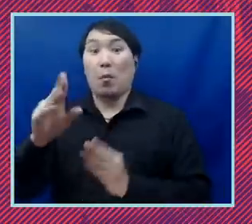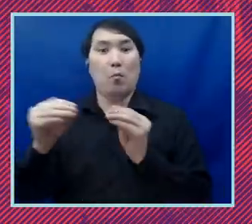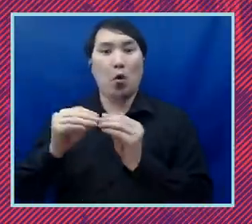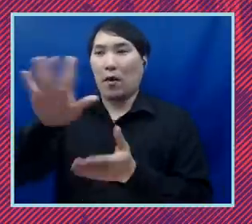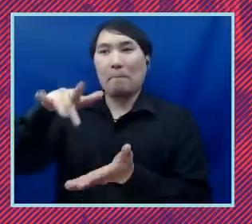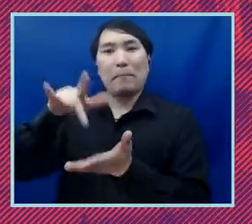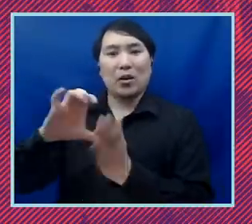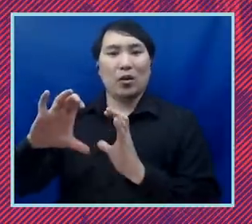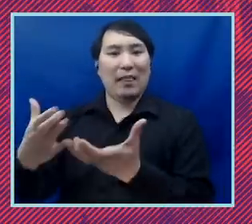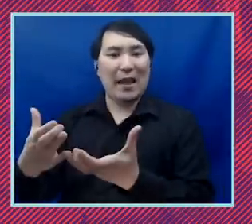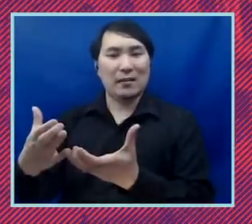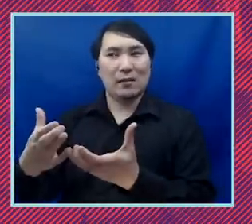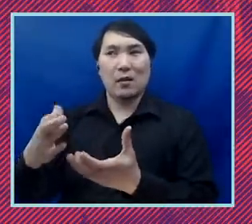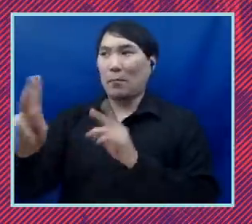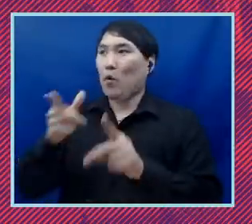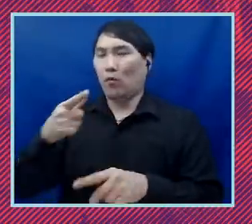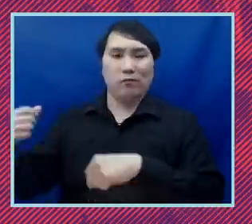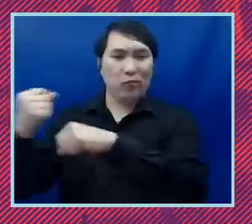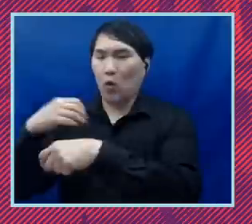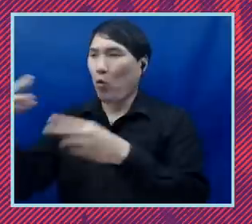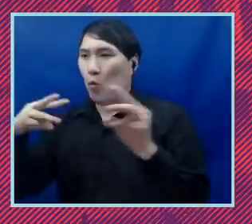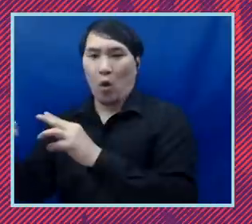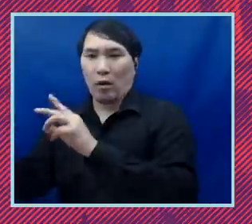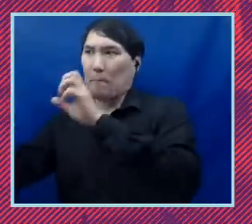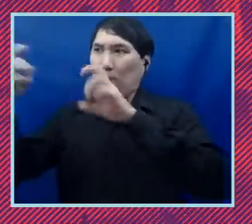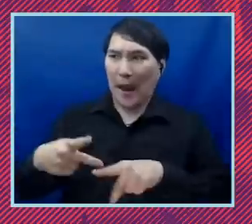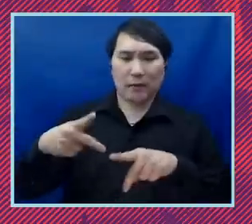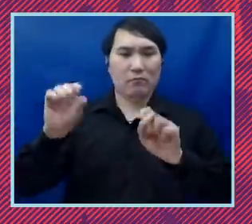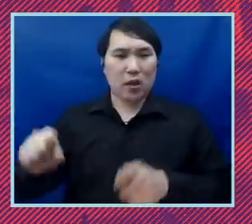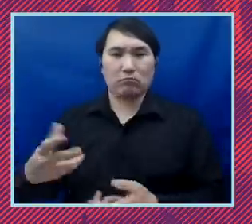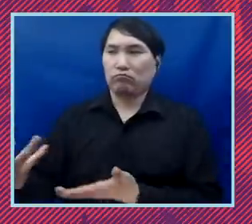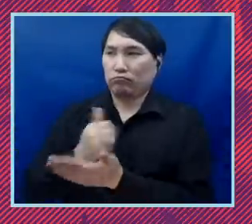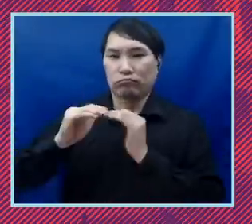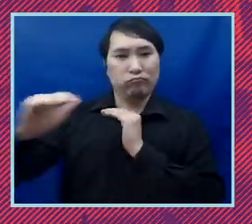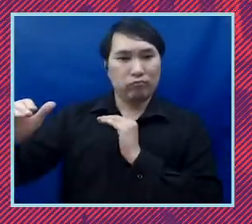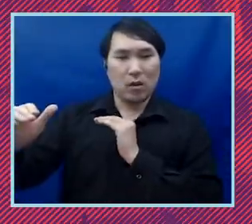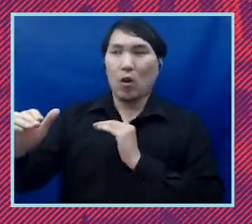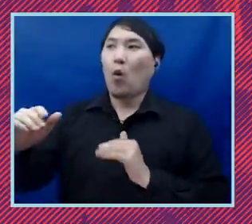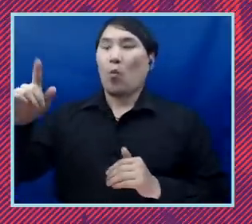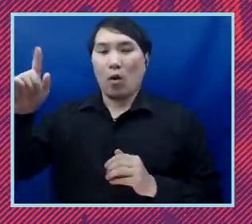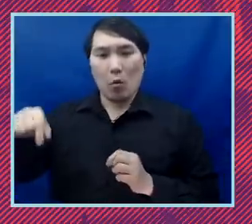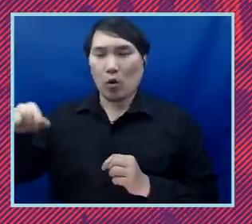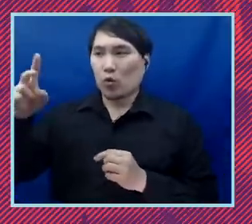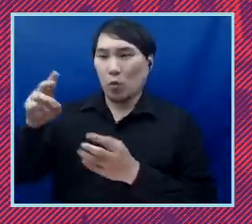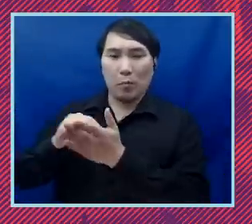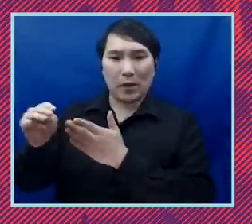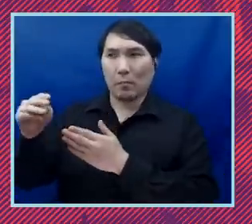and we saw we saw that 1.2 million black veterans came back and yet we saw in new york and new